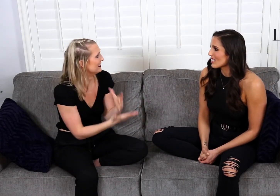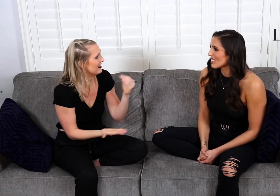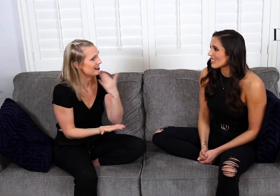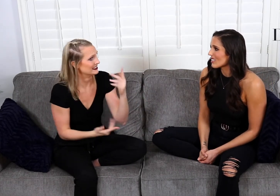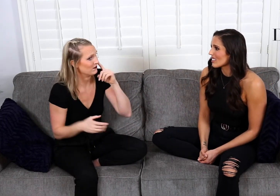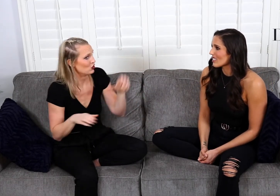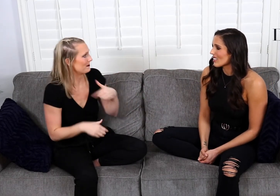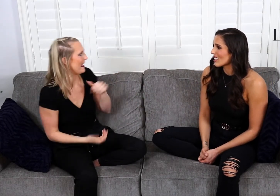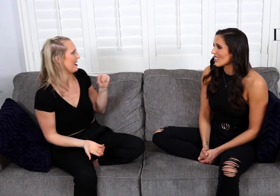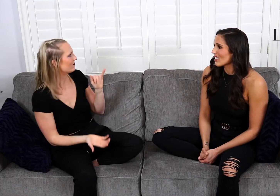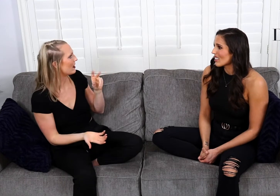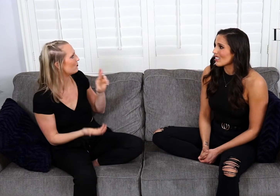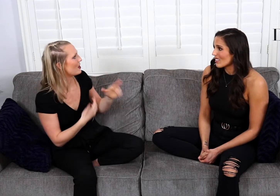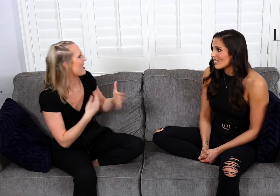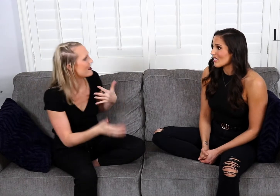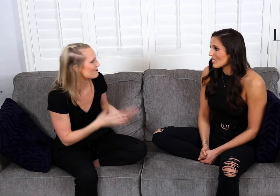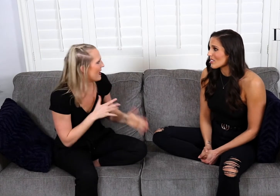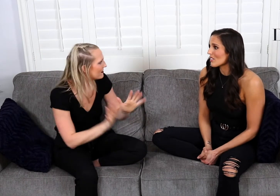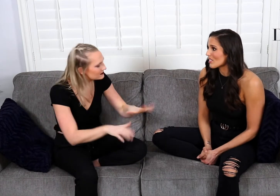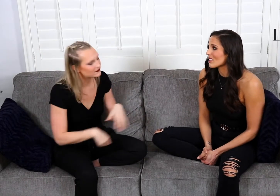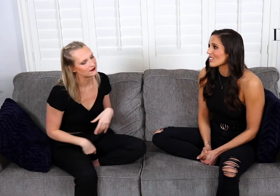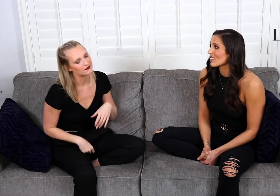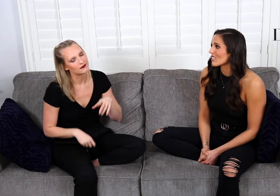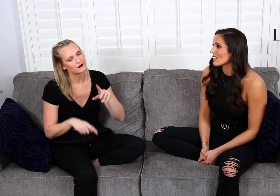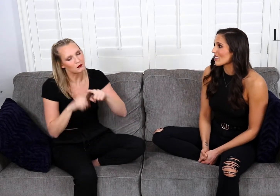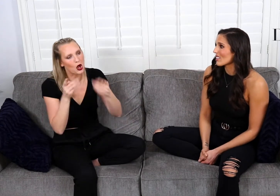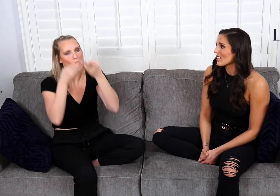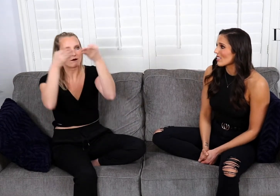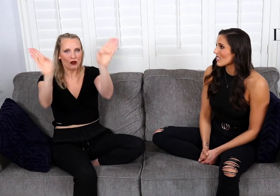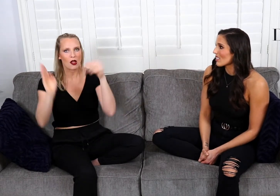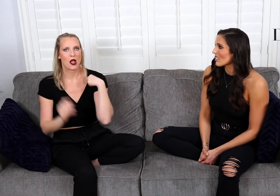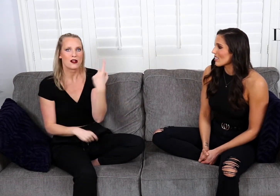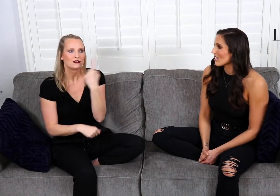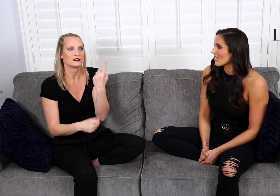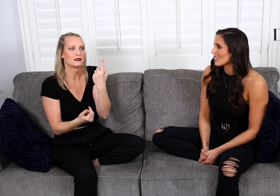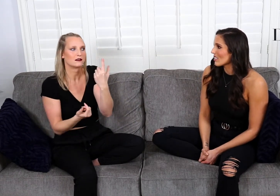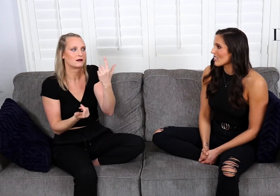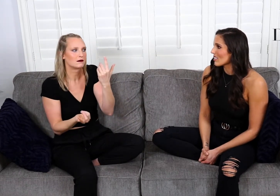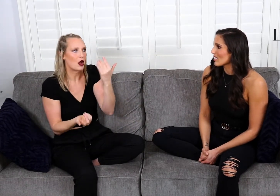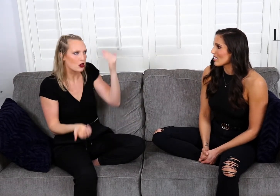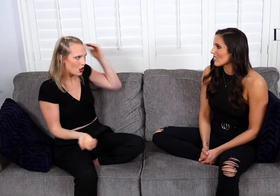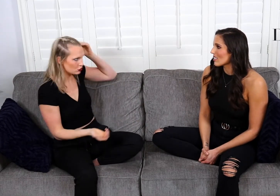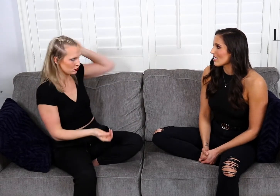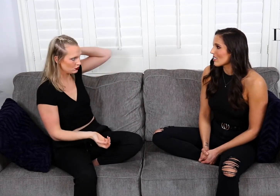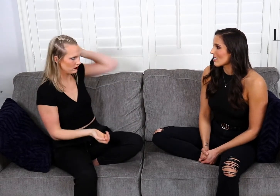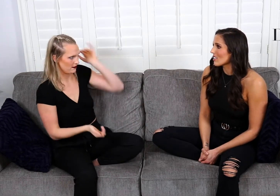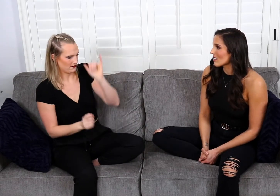thanks for doing me a favor. So overall, I just I always have that knowledge.